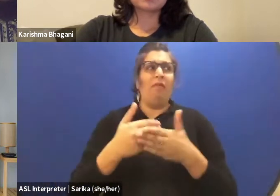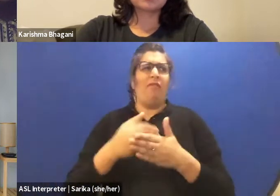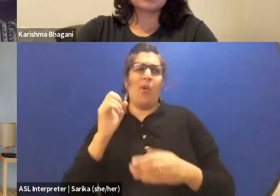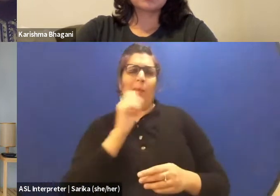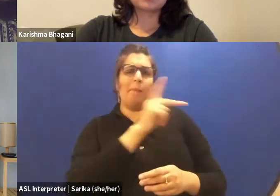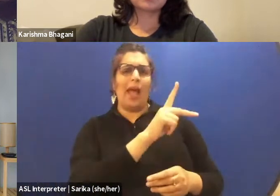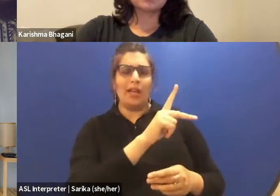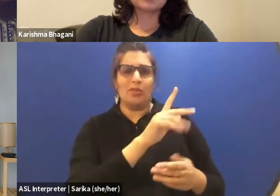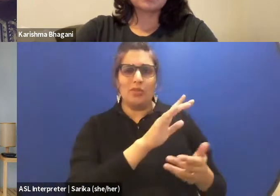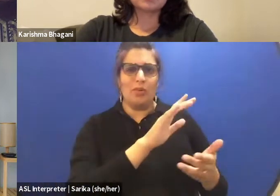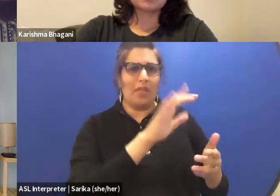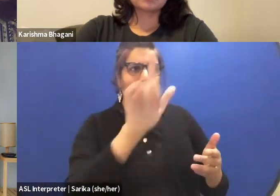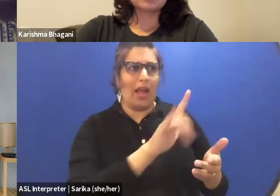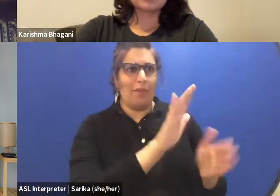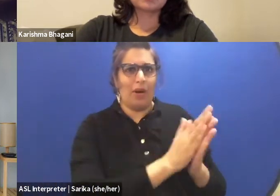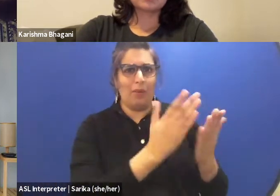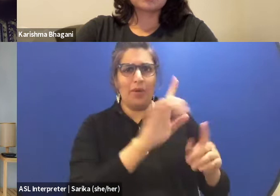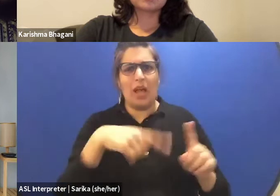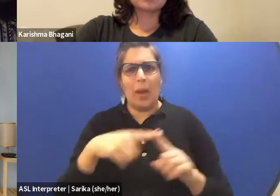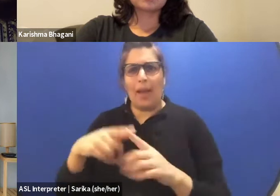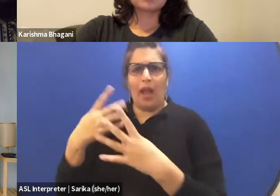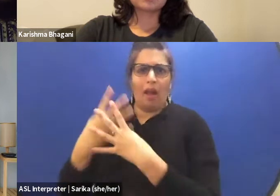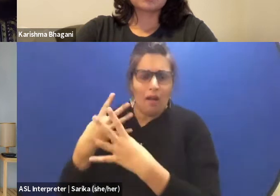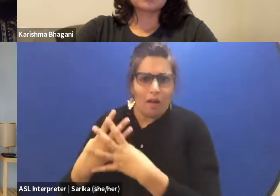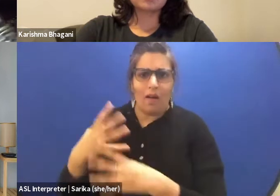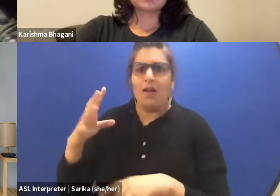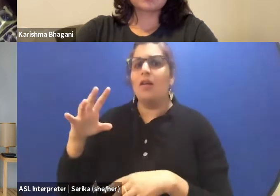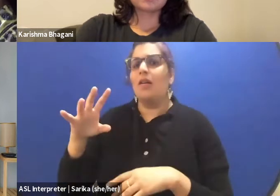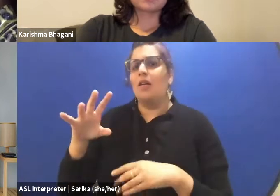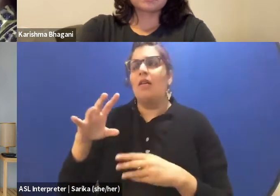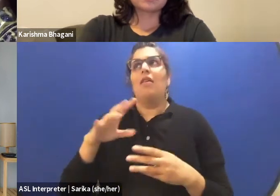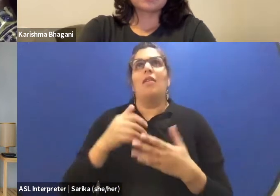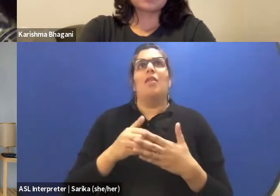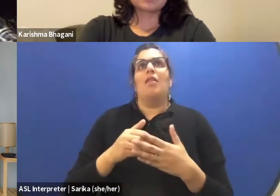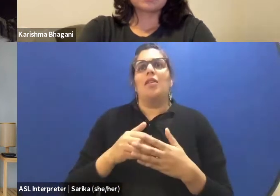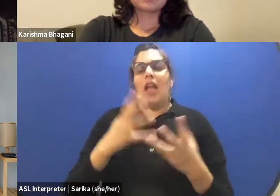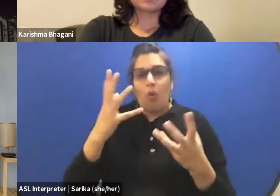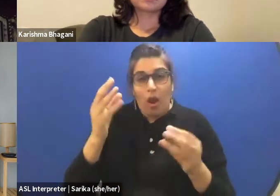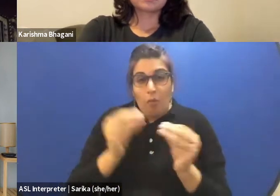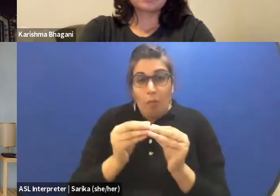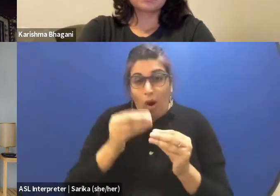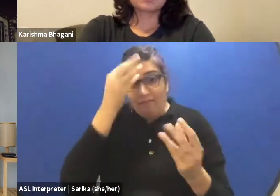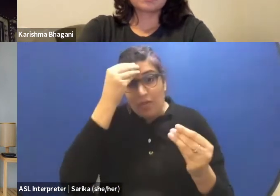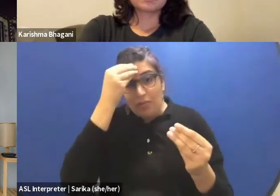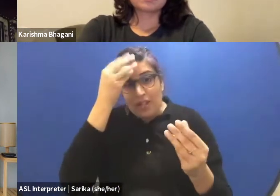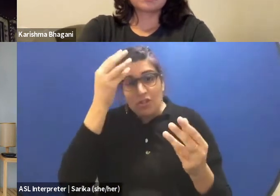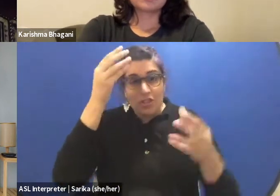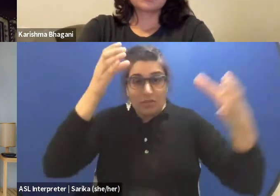So, to be able to have more information or more knowledge on what I would like to talk.